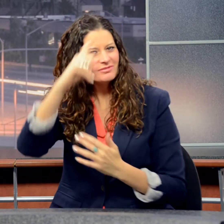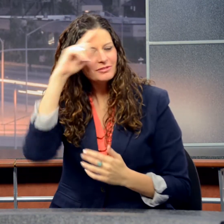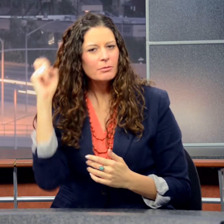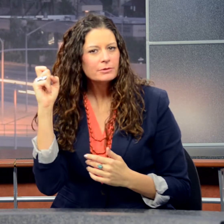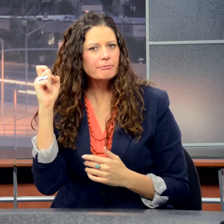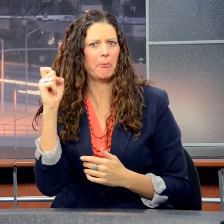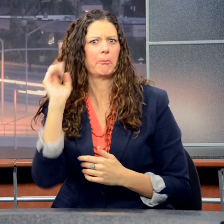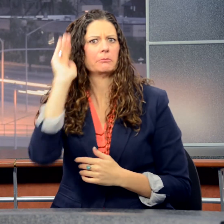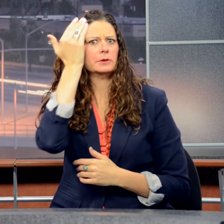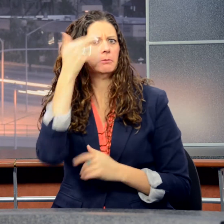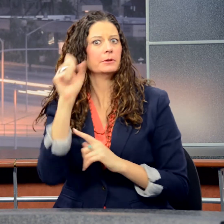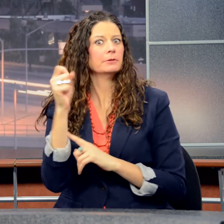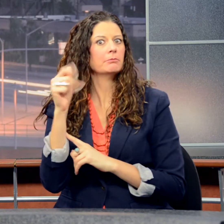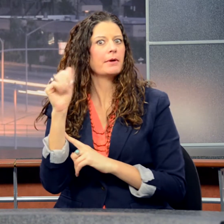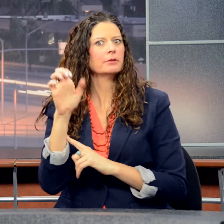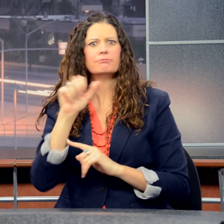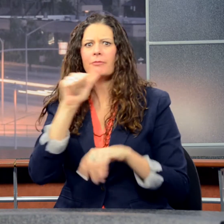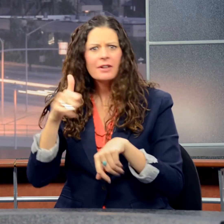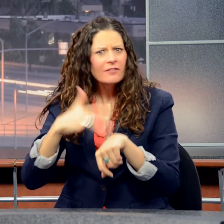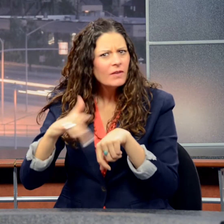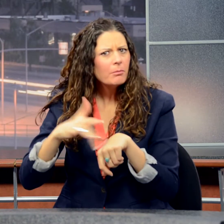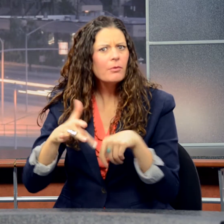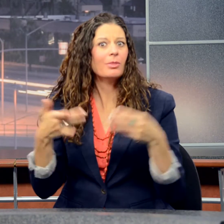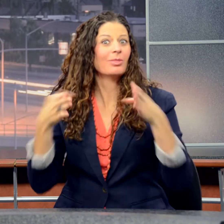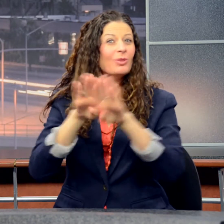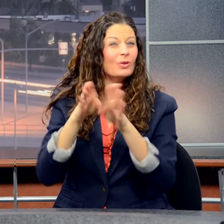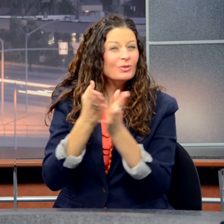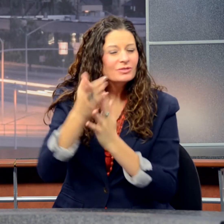summer. We thought it would work out but it turns out it won't because the building will